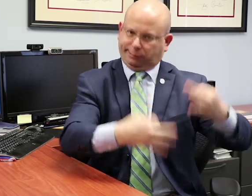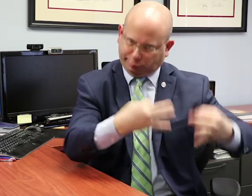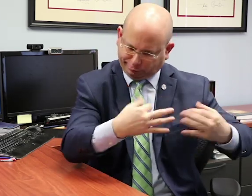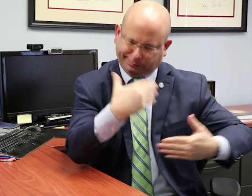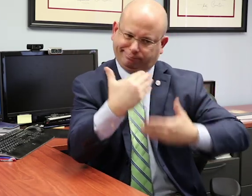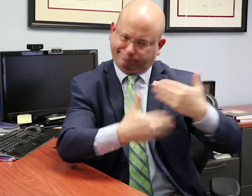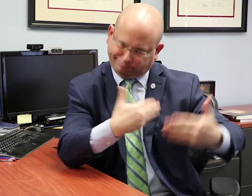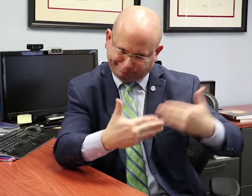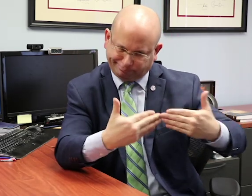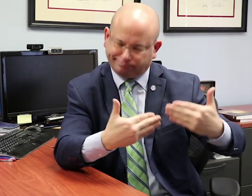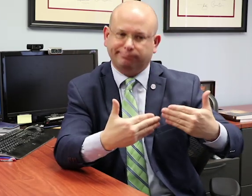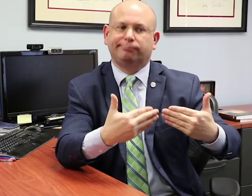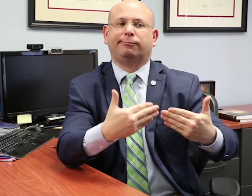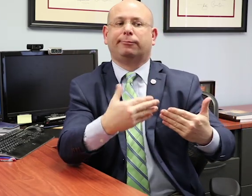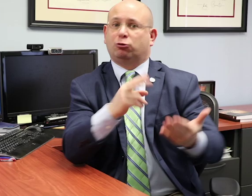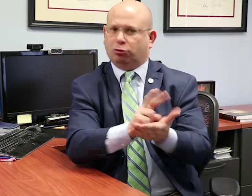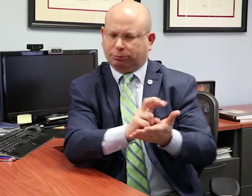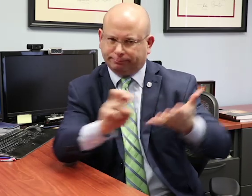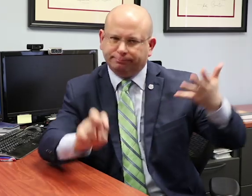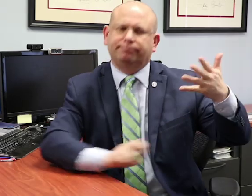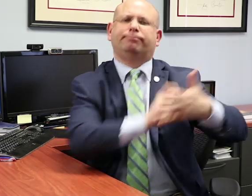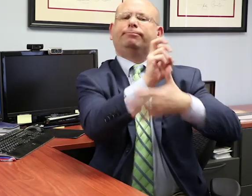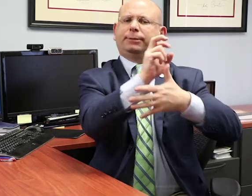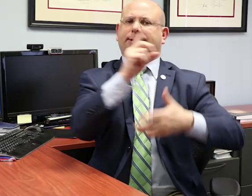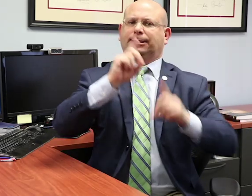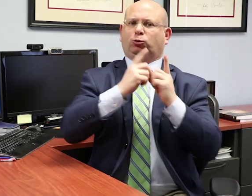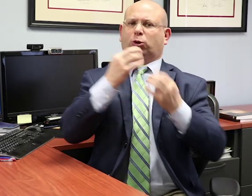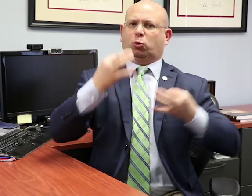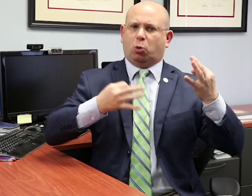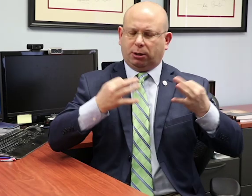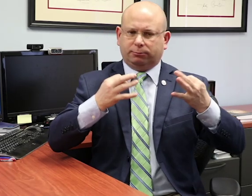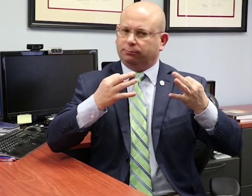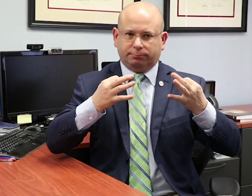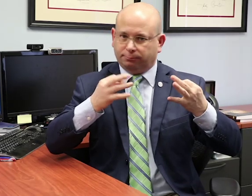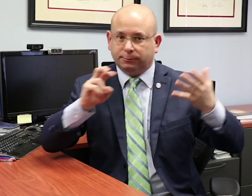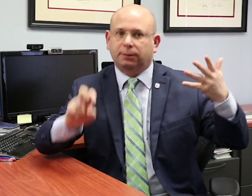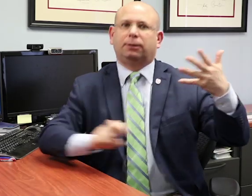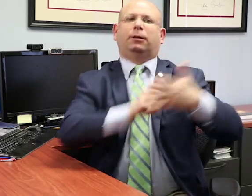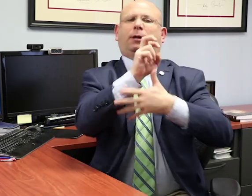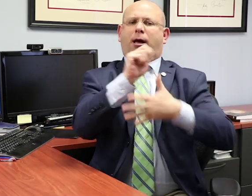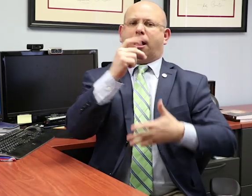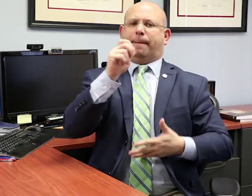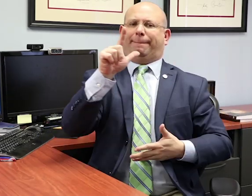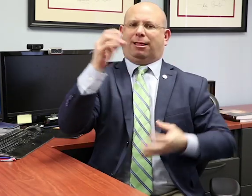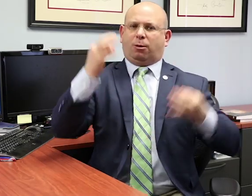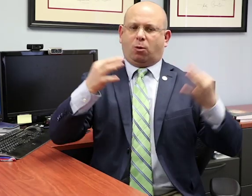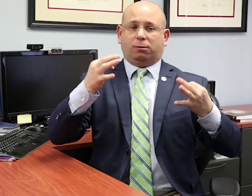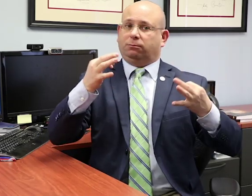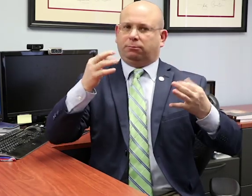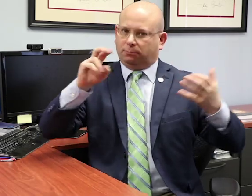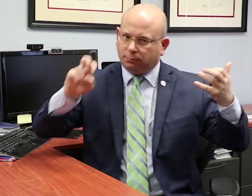The case went through a hearing which the parents lost, then the parents won on appeal at the federal District Court, and won again at the federal Appellate Court, and then the case reached